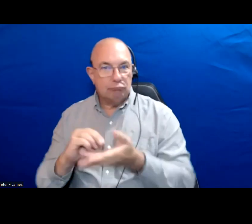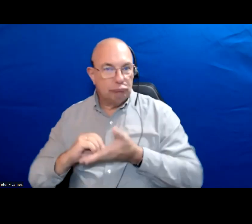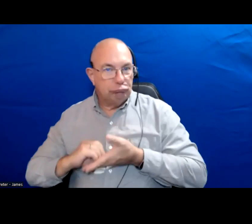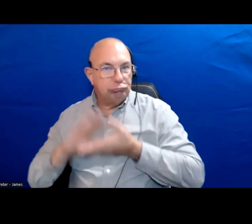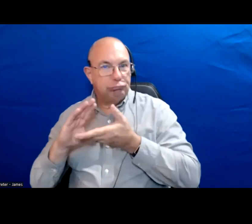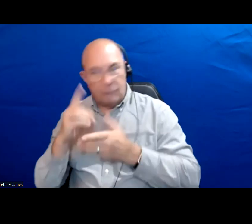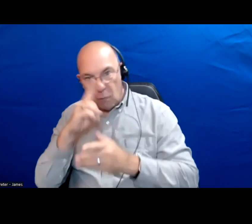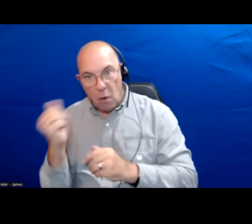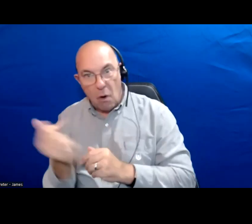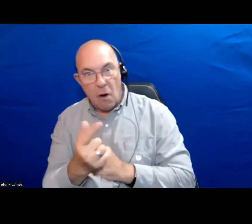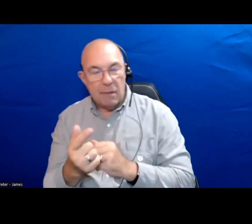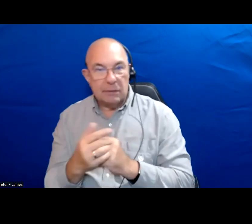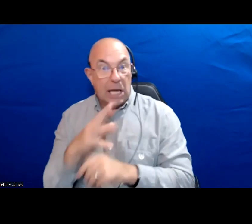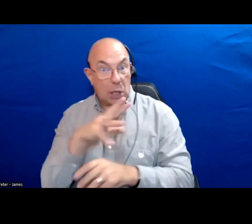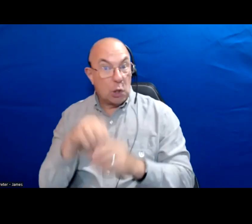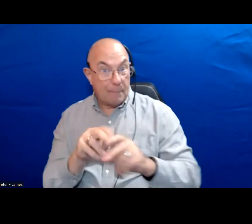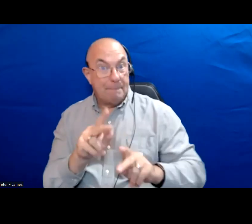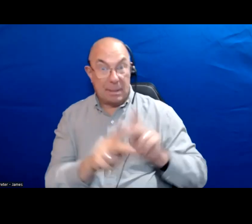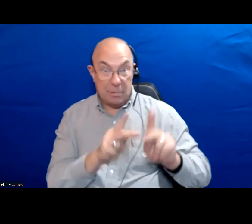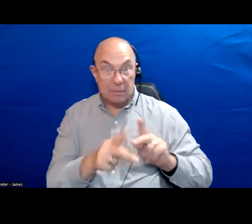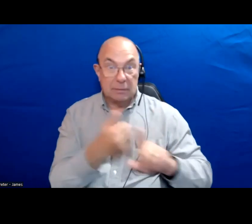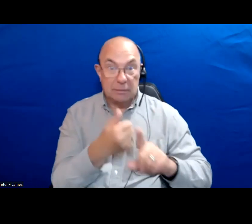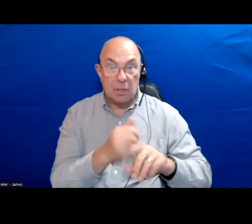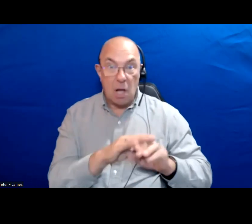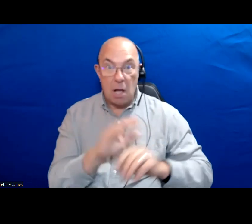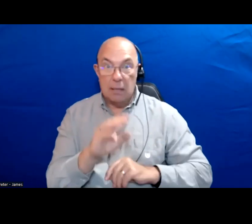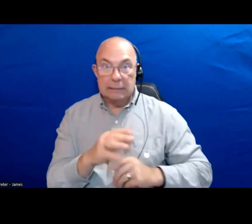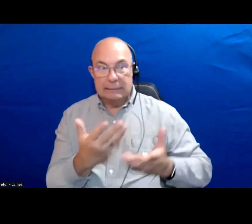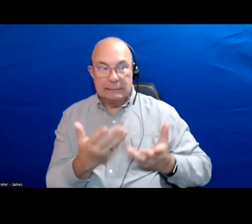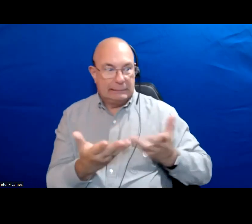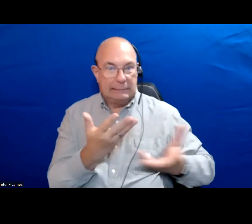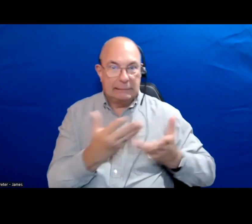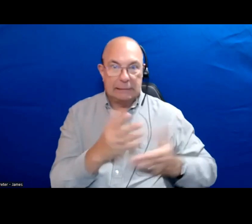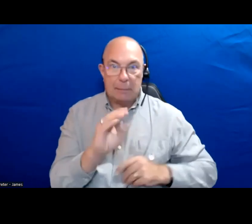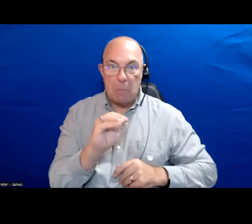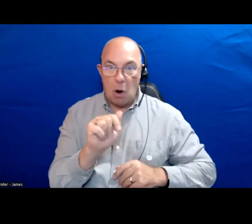You know, including the people on the margins as Debbie talked about earlier.